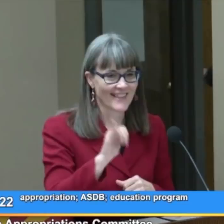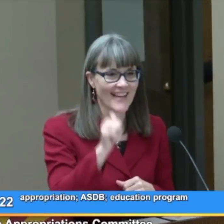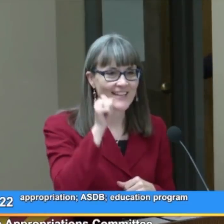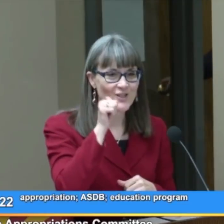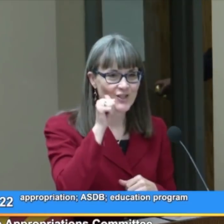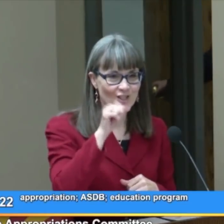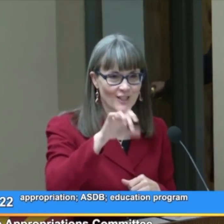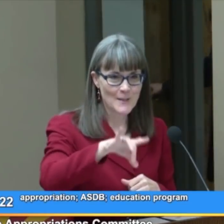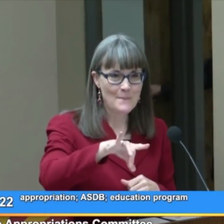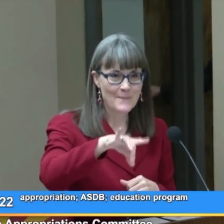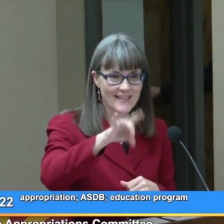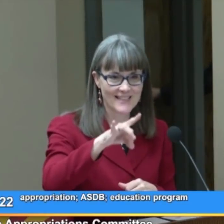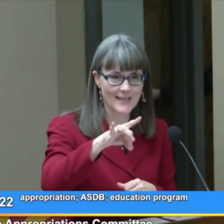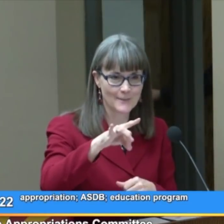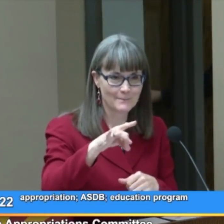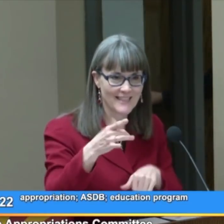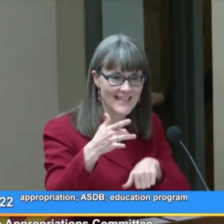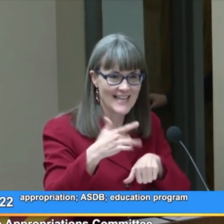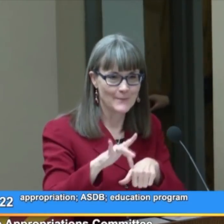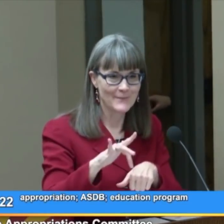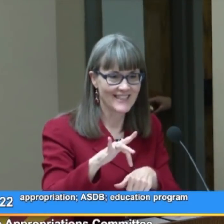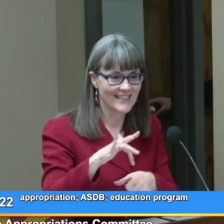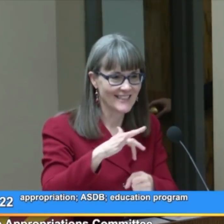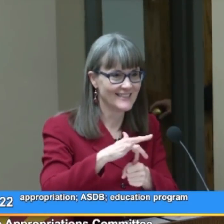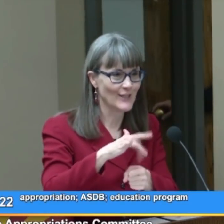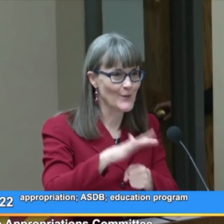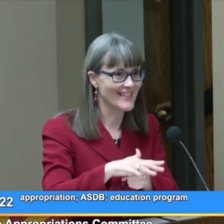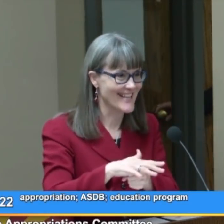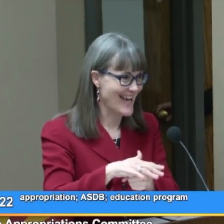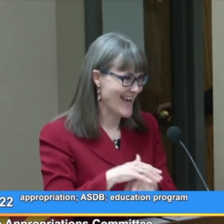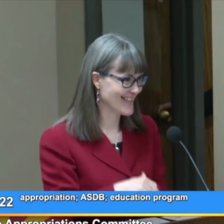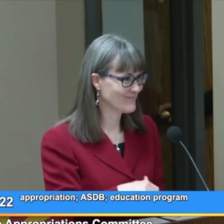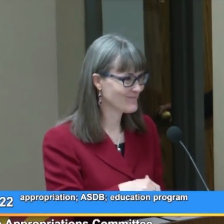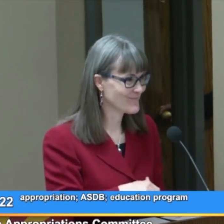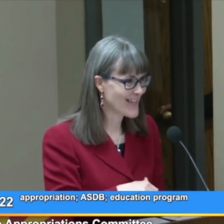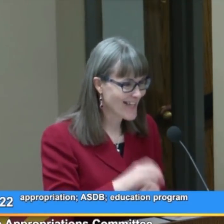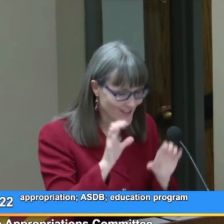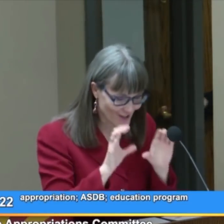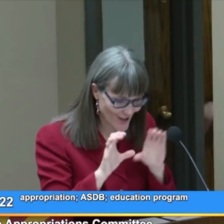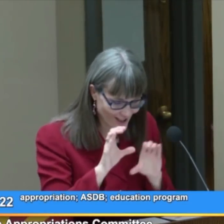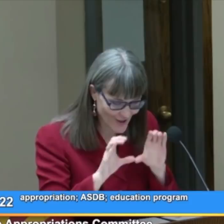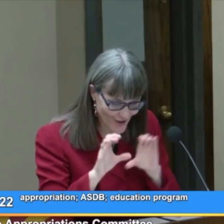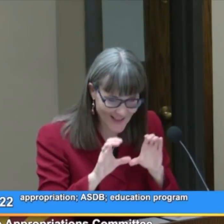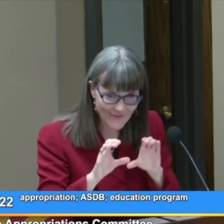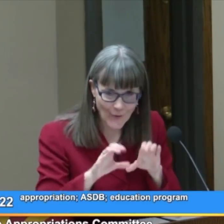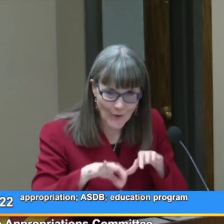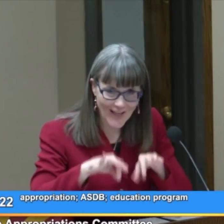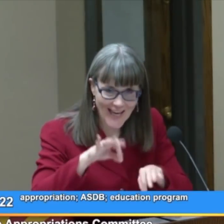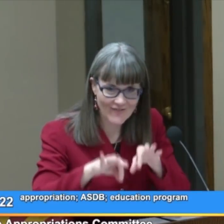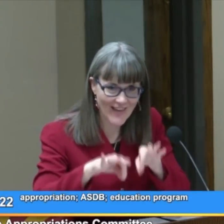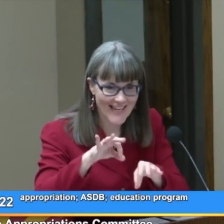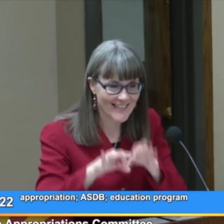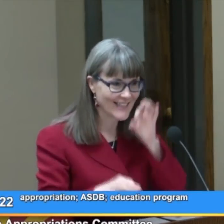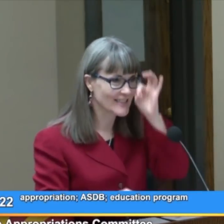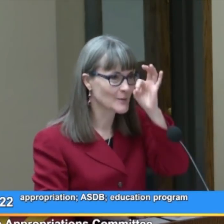That girl picked up an empty soda can and started looking for and finding small,